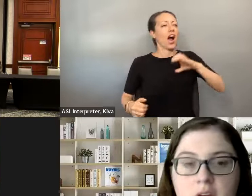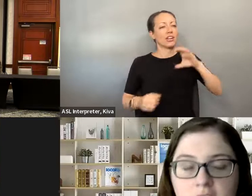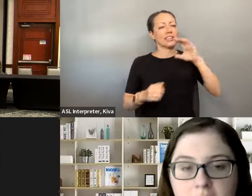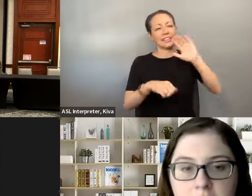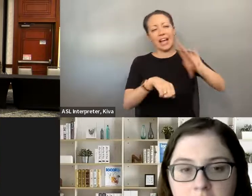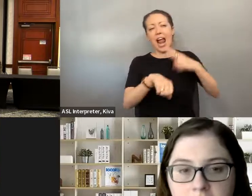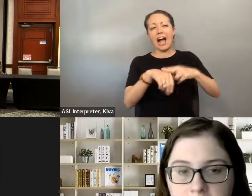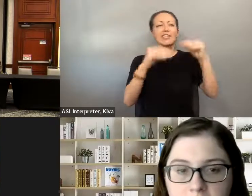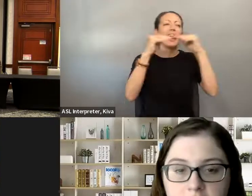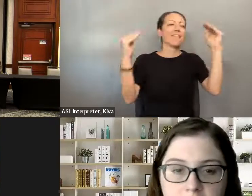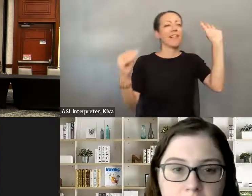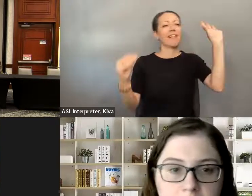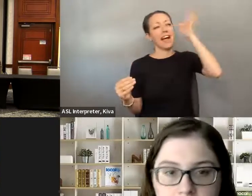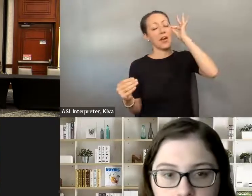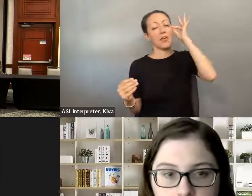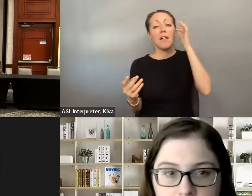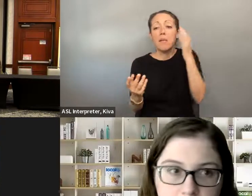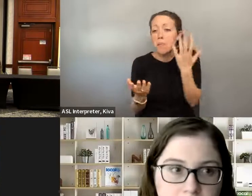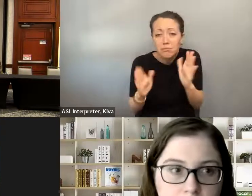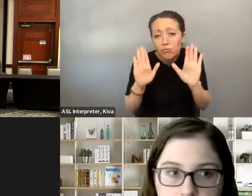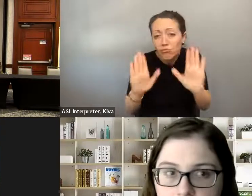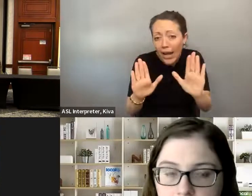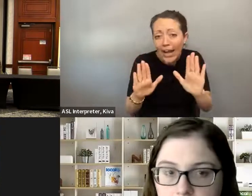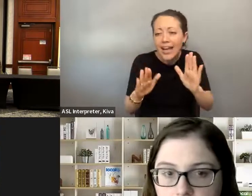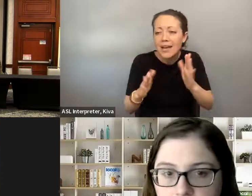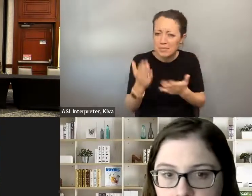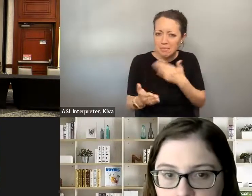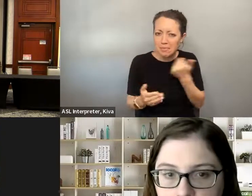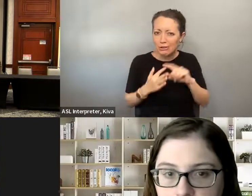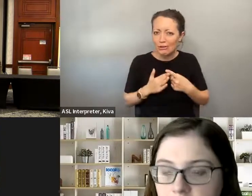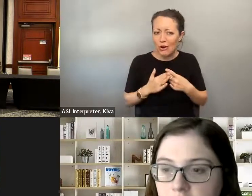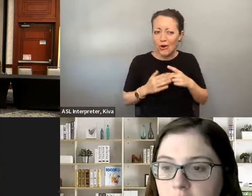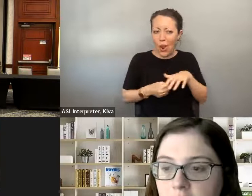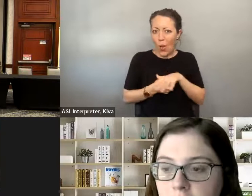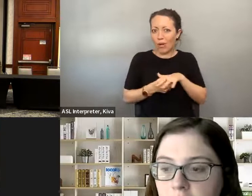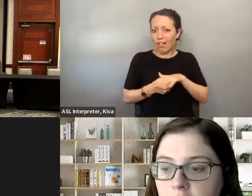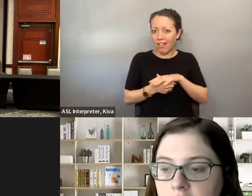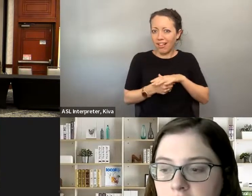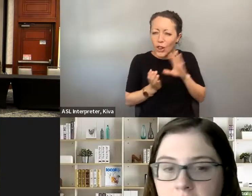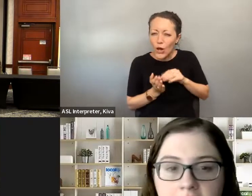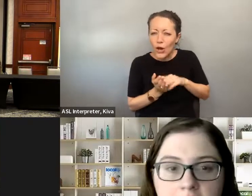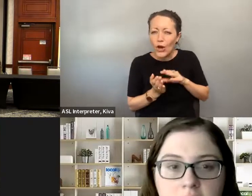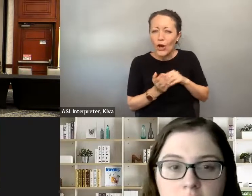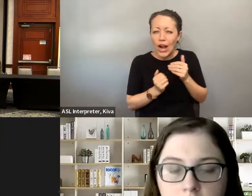here is really start local. I will get people who come to me I think the common theme here is really start local. Now I will get people come to be saying they want to run for Congress, which is great, but we're really we need to work on building. saying they want to run for Congress, which is great, but